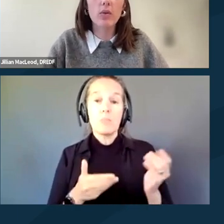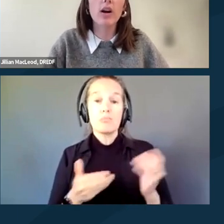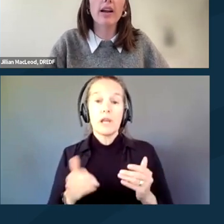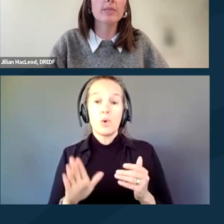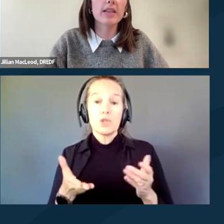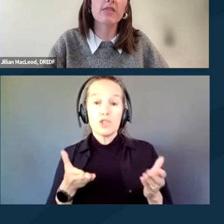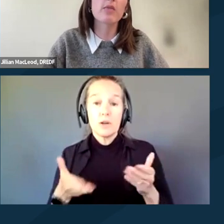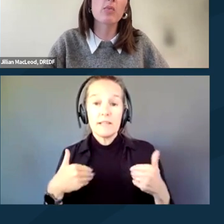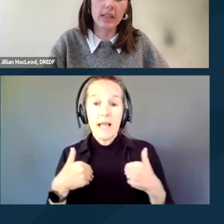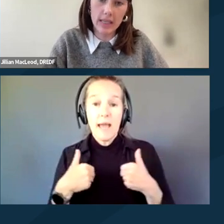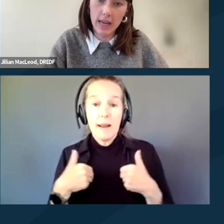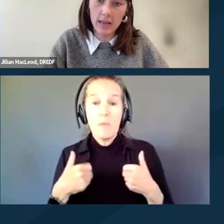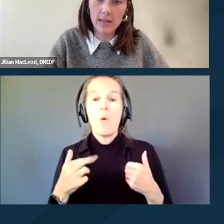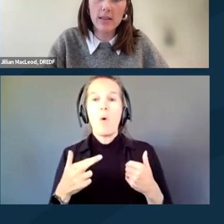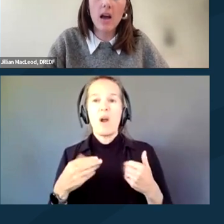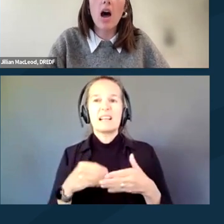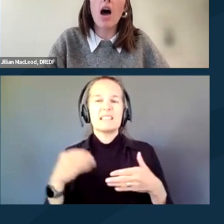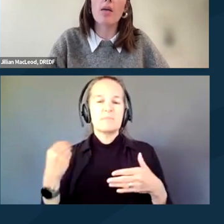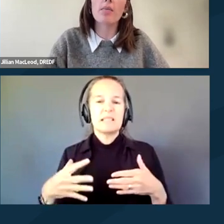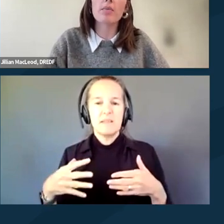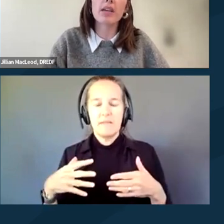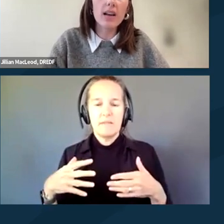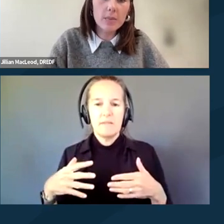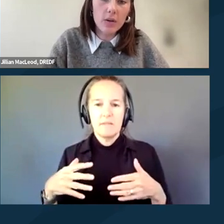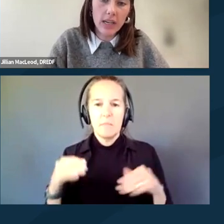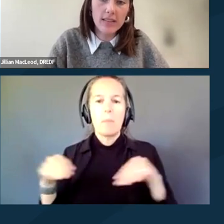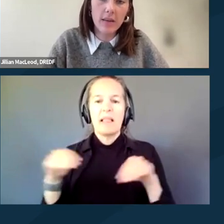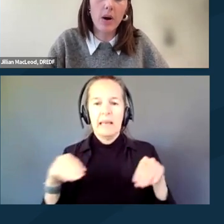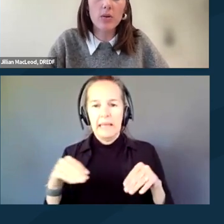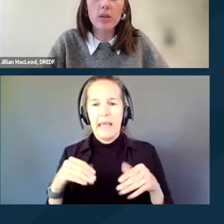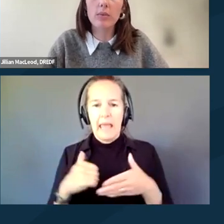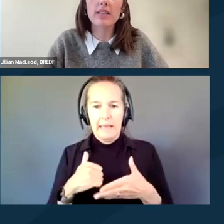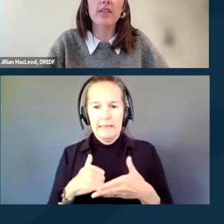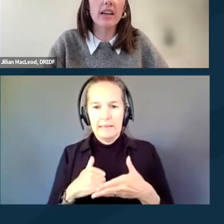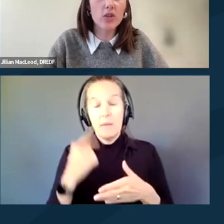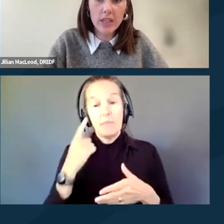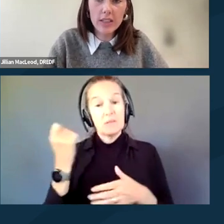or expensive mobility aids. Because protests can pose a risk of injury